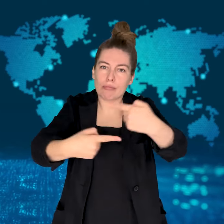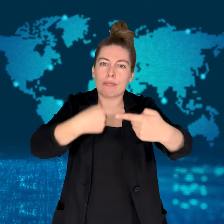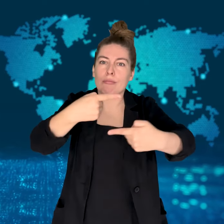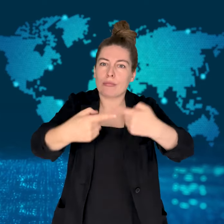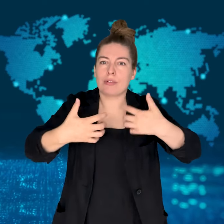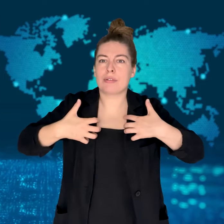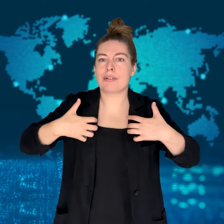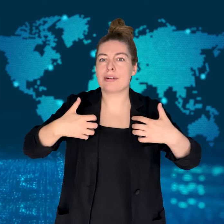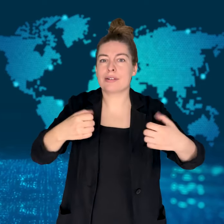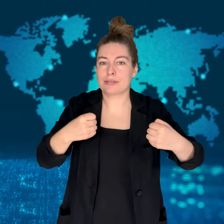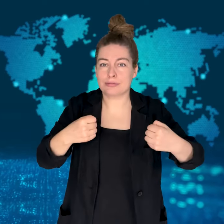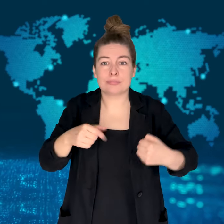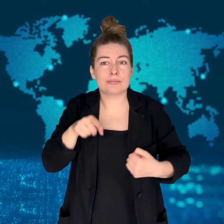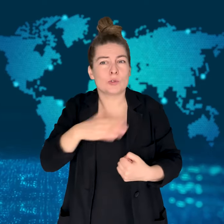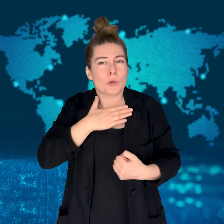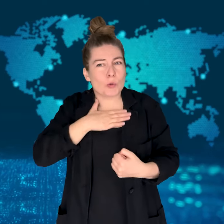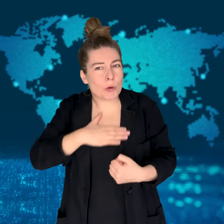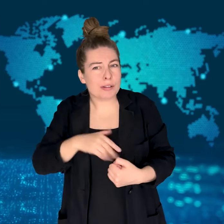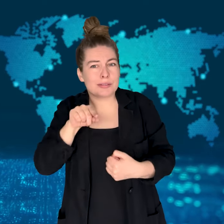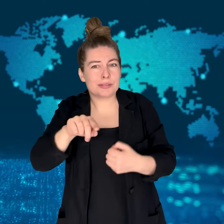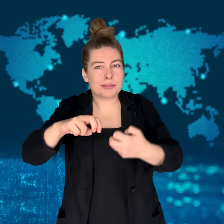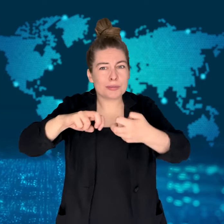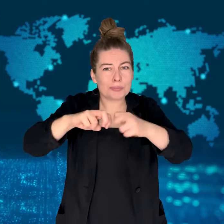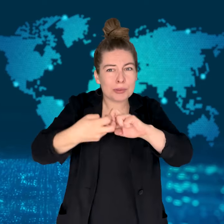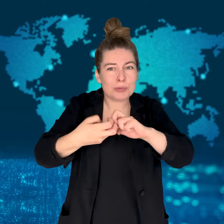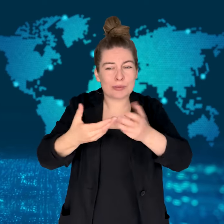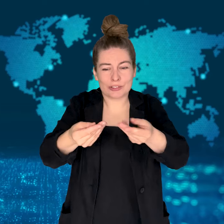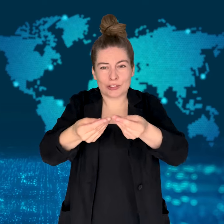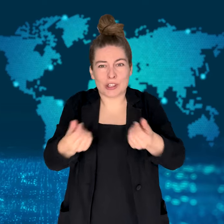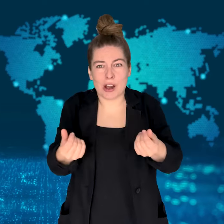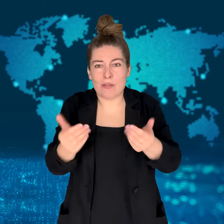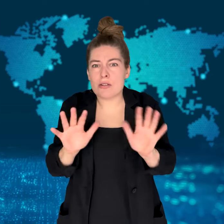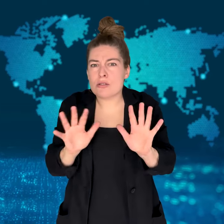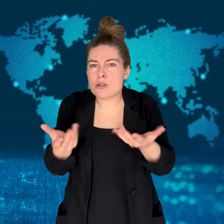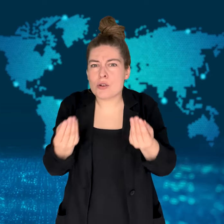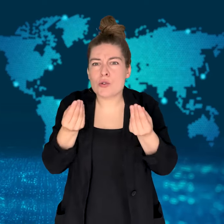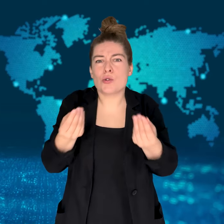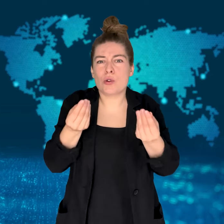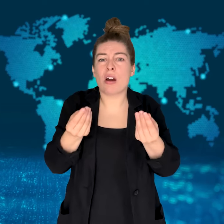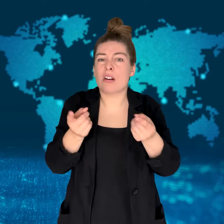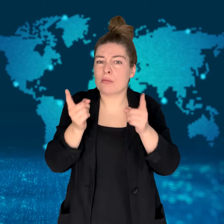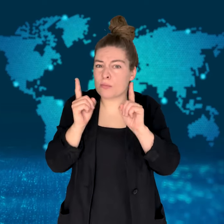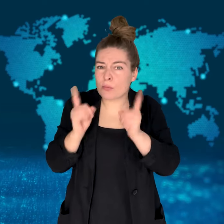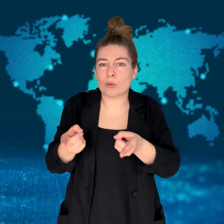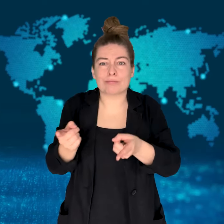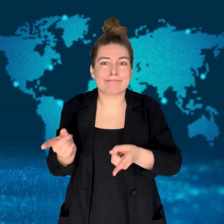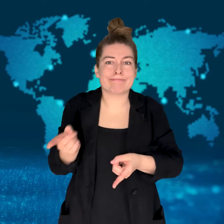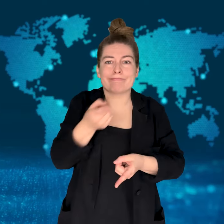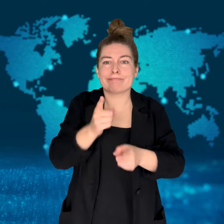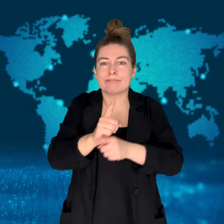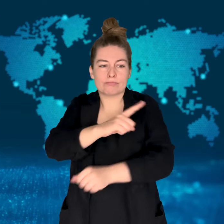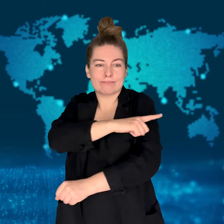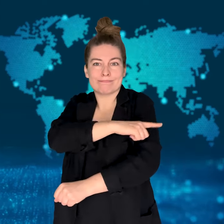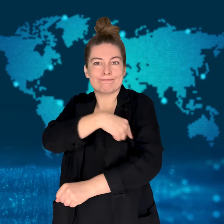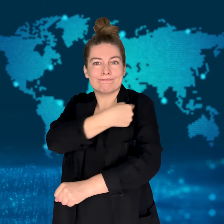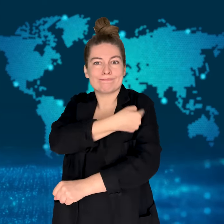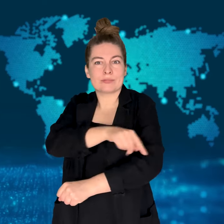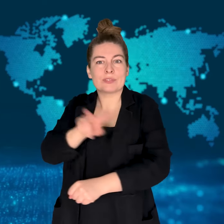all tend to be at risk for chronic issues.